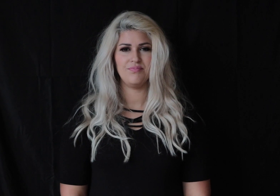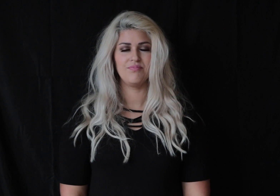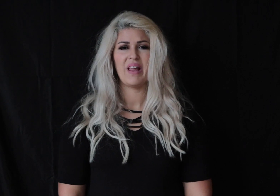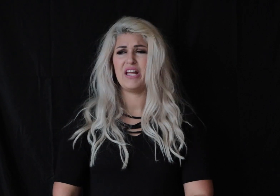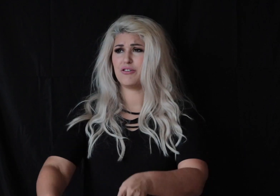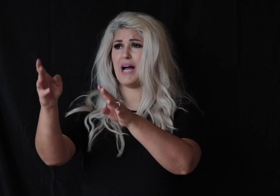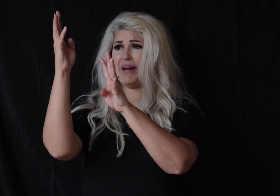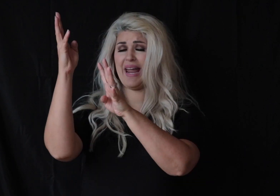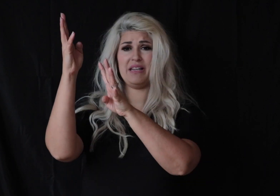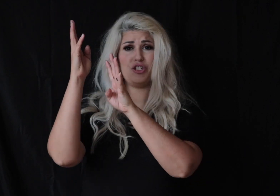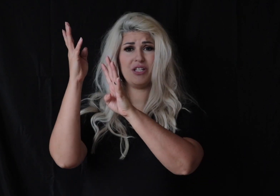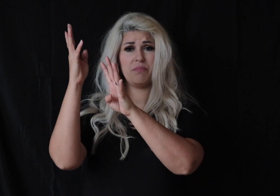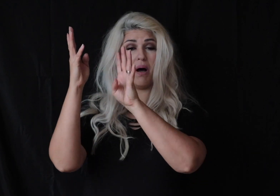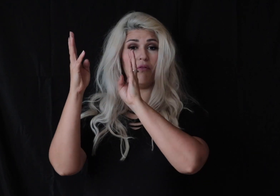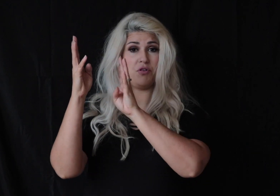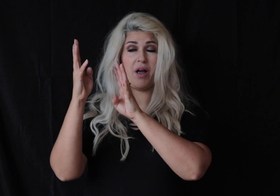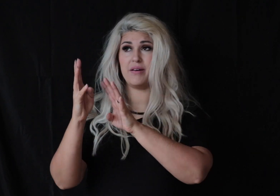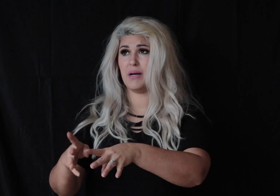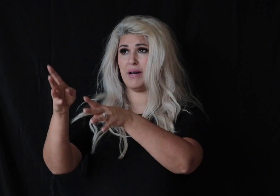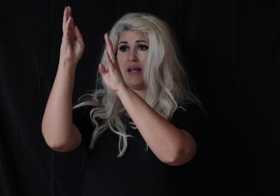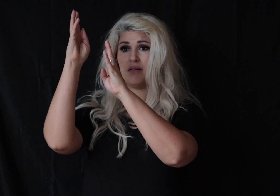And your dominant hand is just above your non-dominant hand